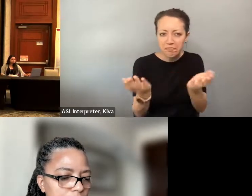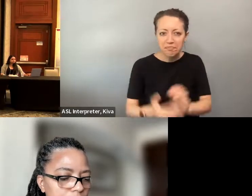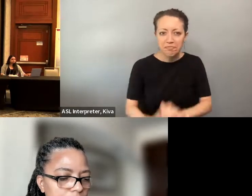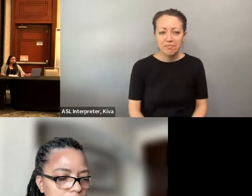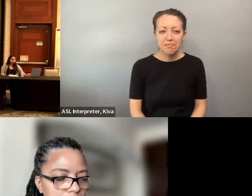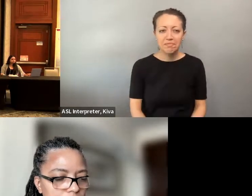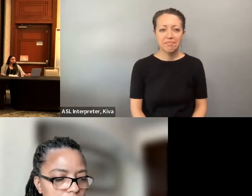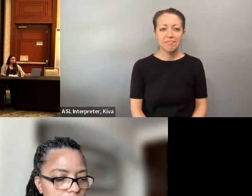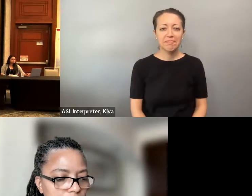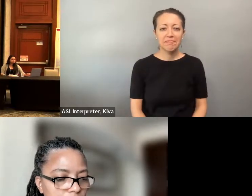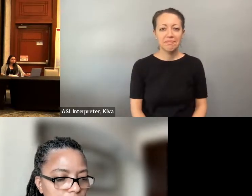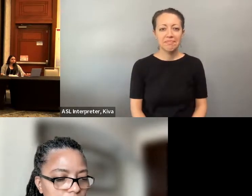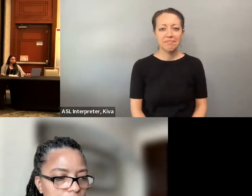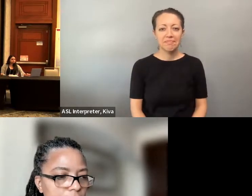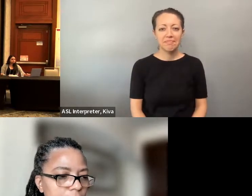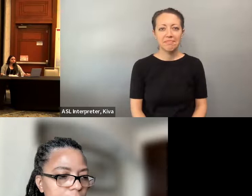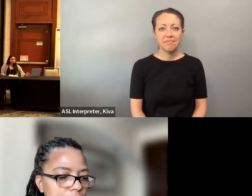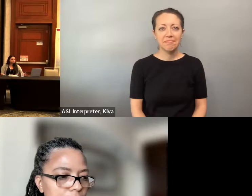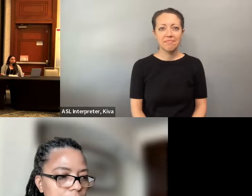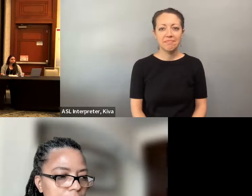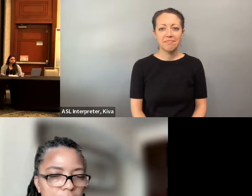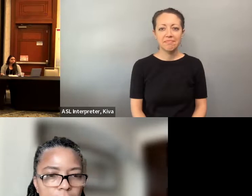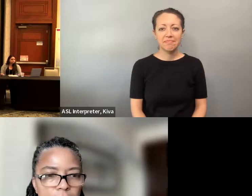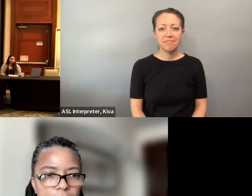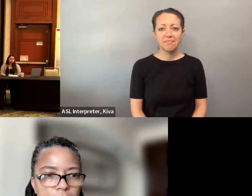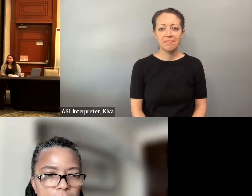and where you kind of have your area of expertise, your experiences and things like that.